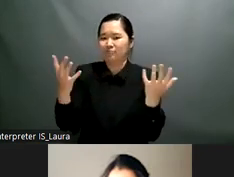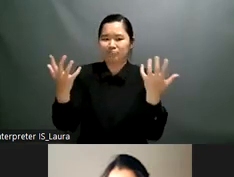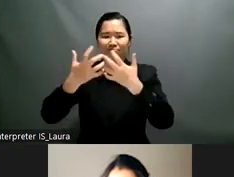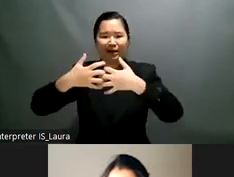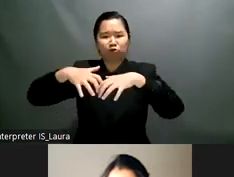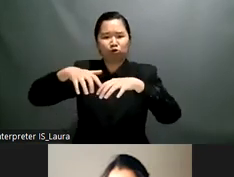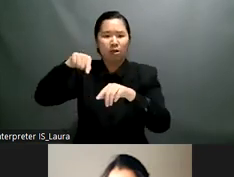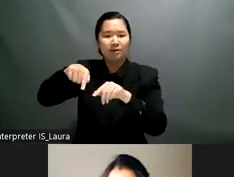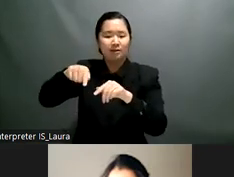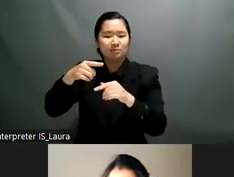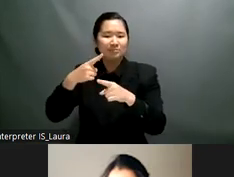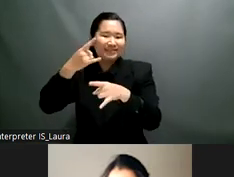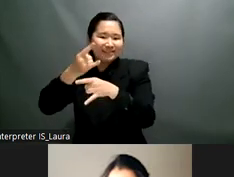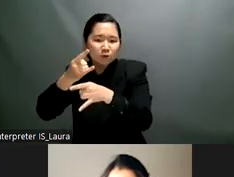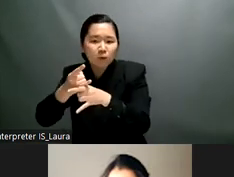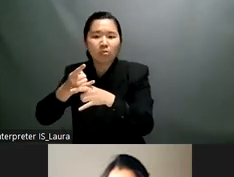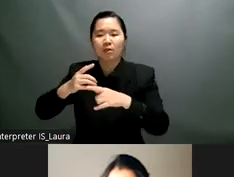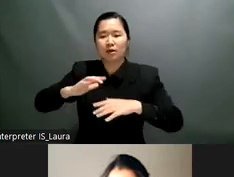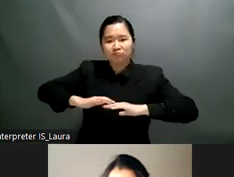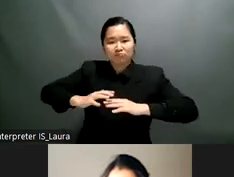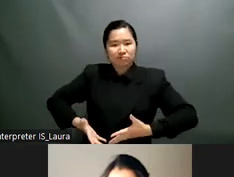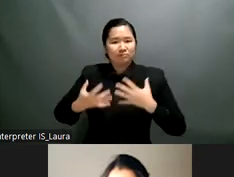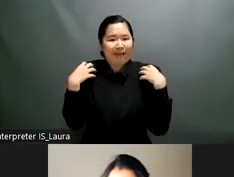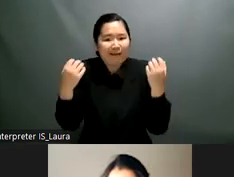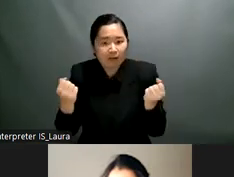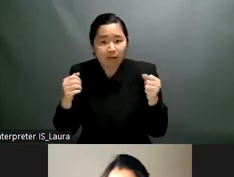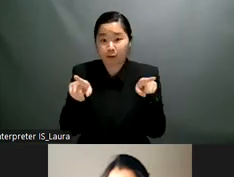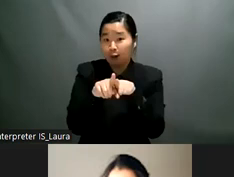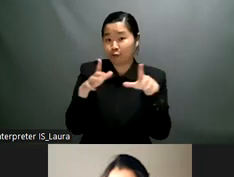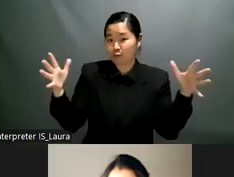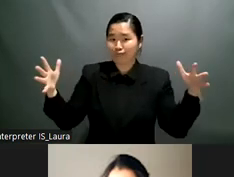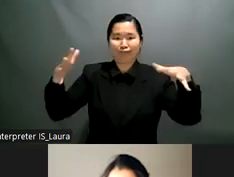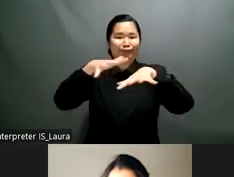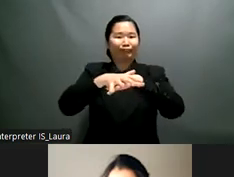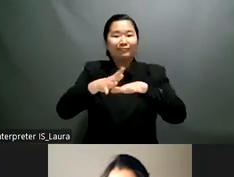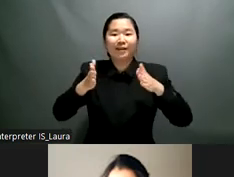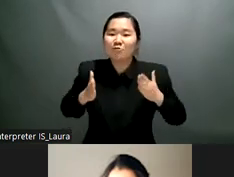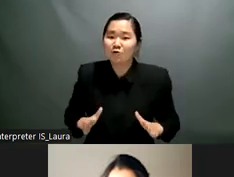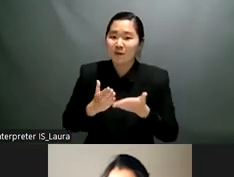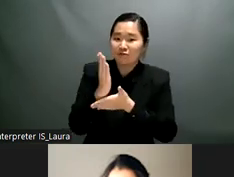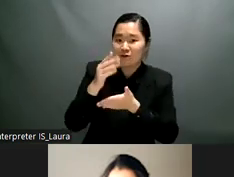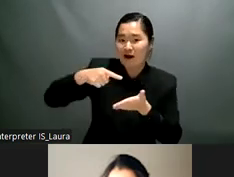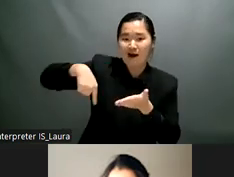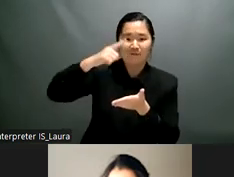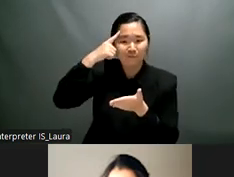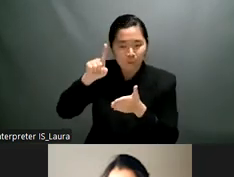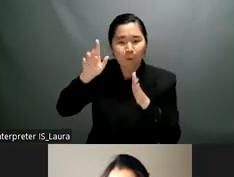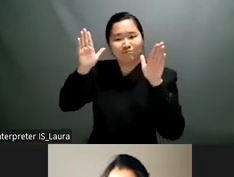you may be aware the overarching theme of course is building disability inclusive and participatory